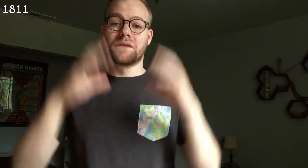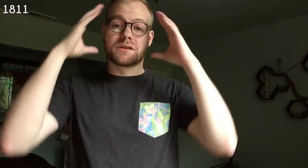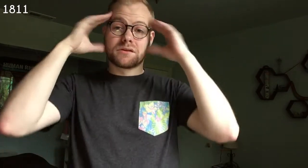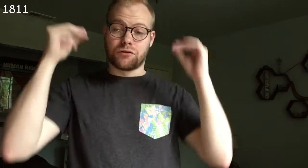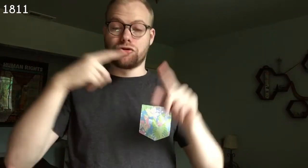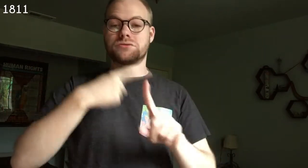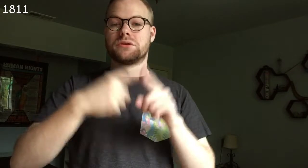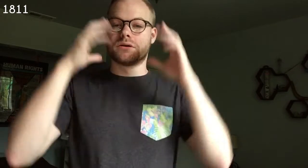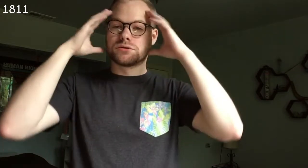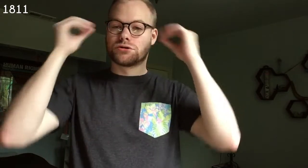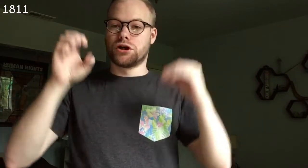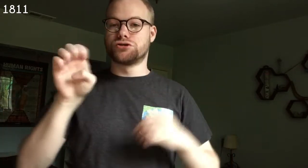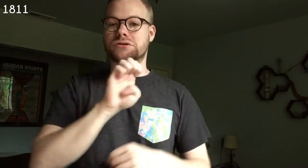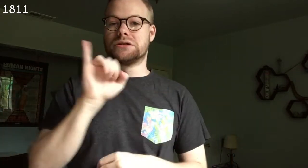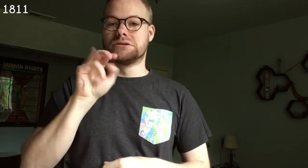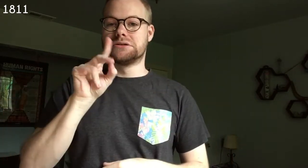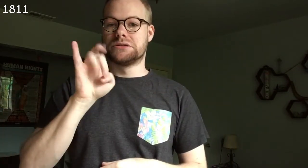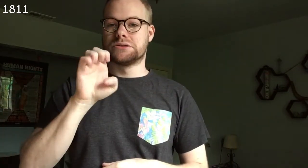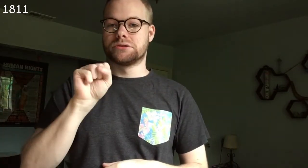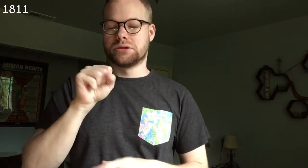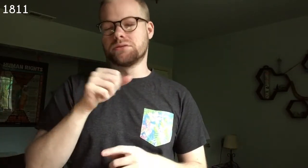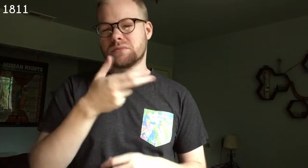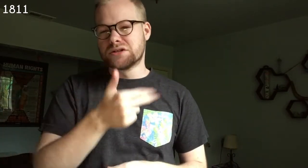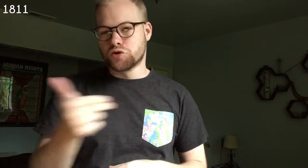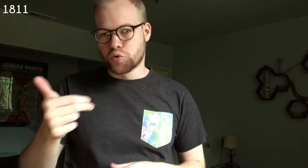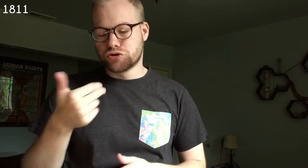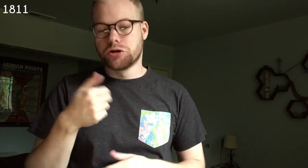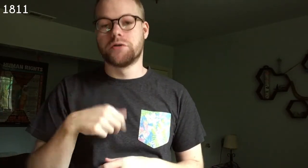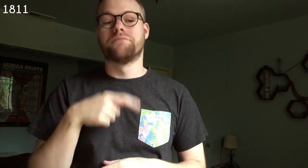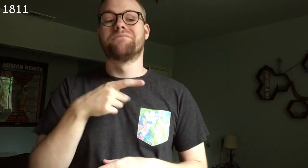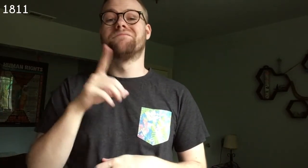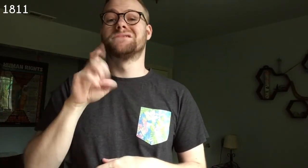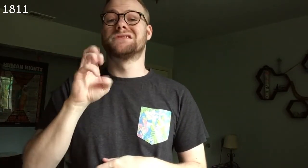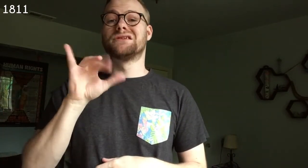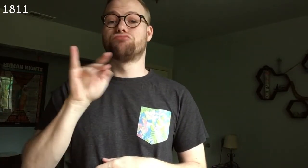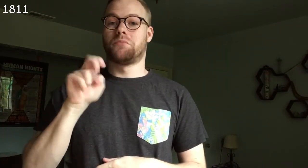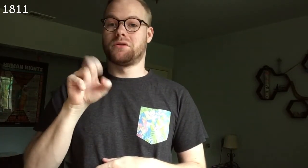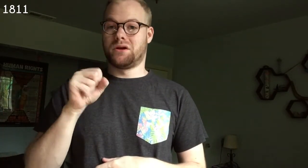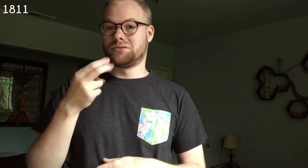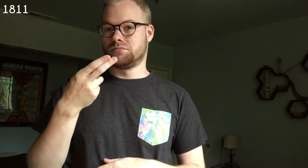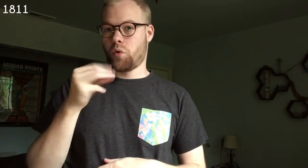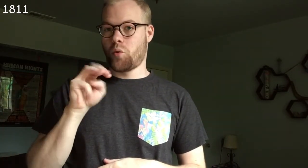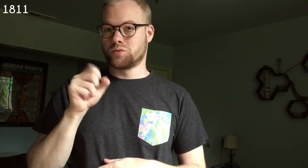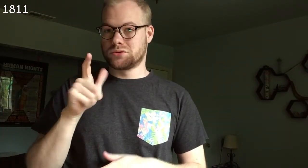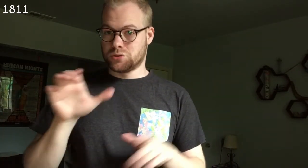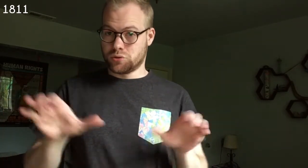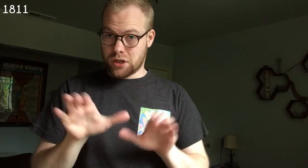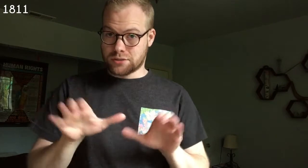1811 Netherlands and the Dutch East Indies (Indonesia) decriminalizes homosexual acts.